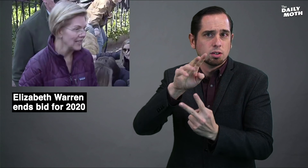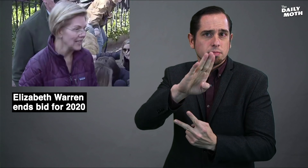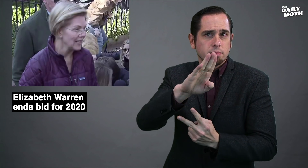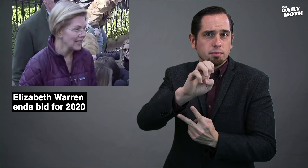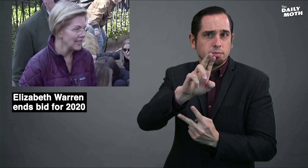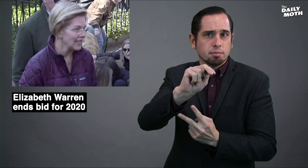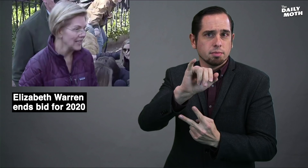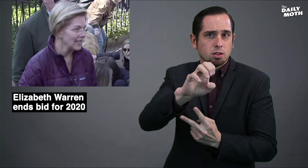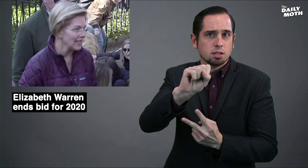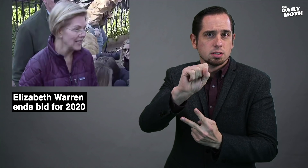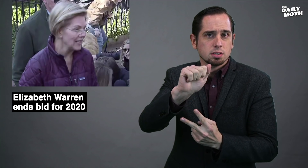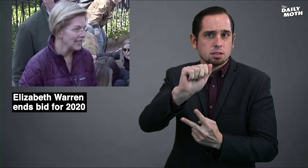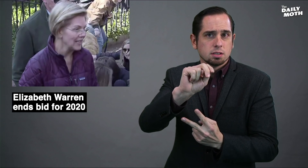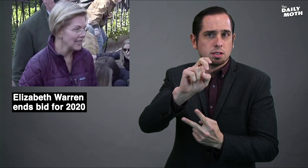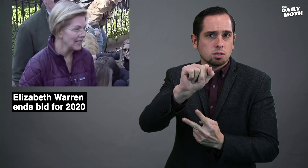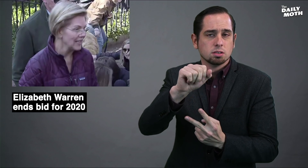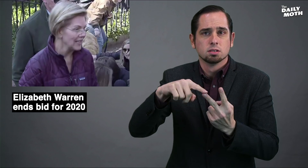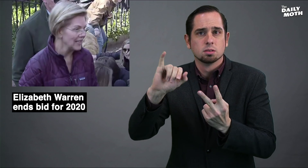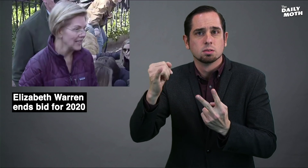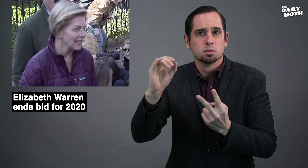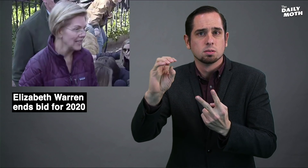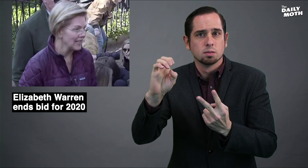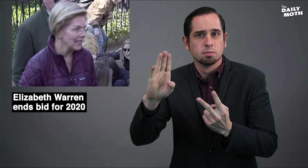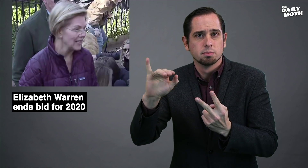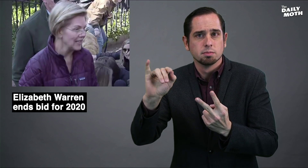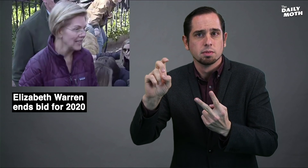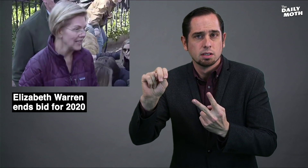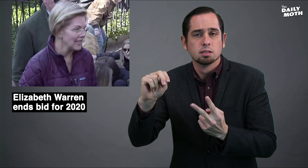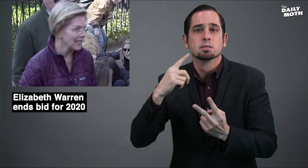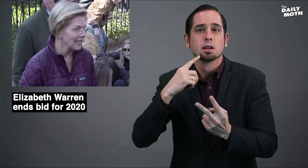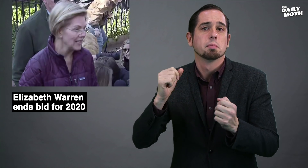either Bernie Sanders or Joe Biden.